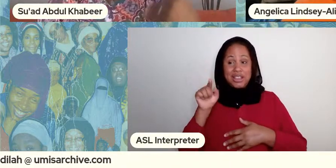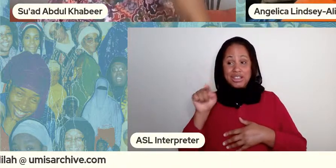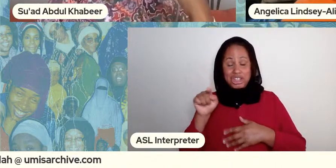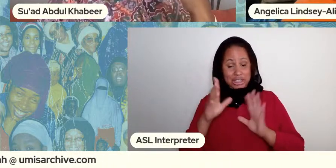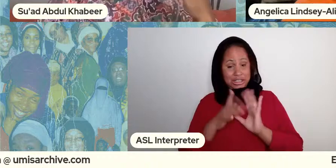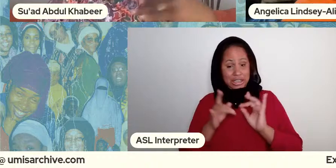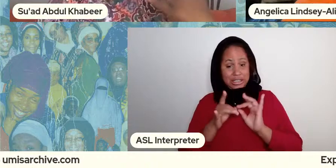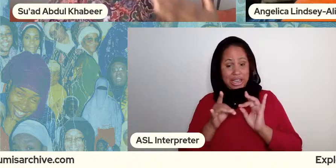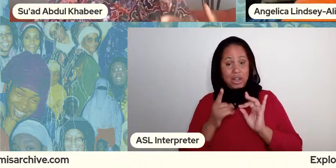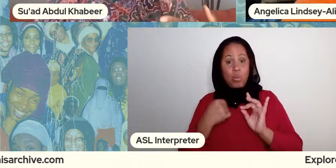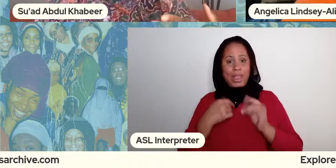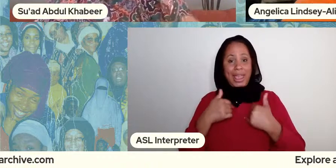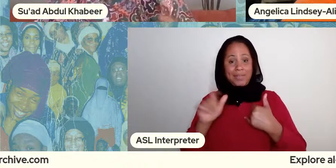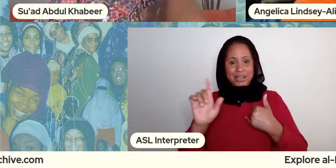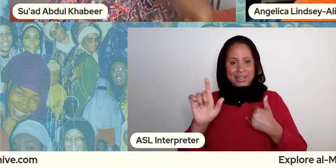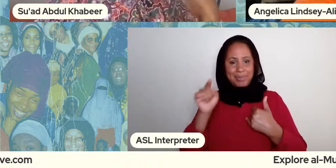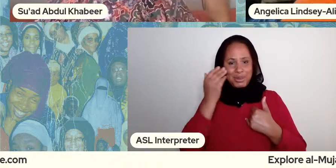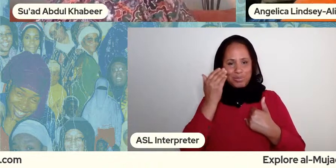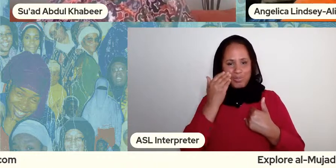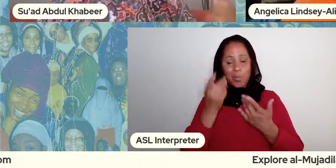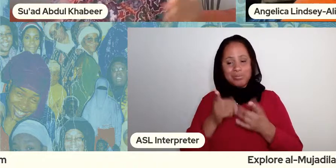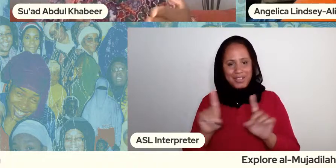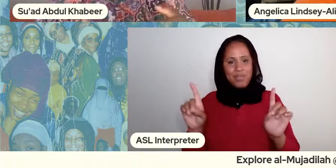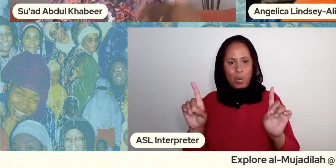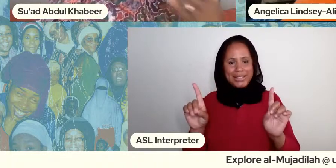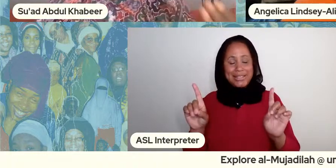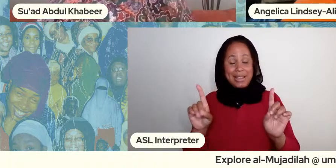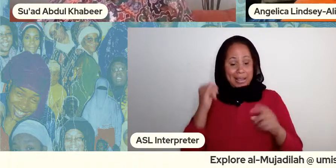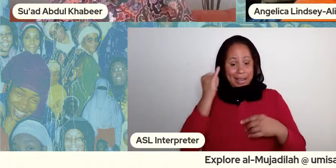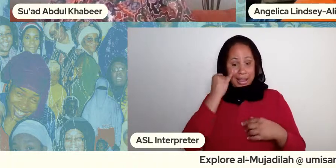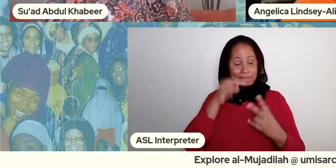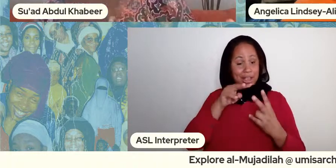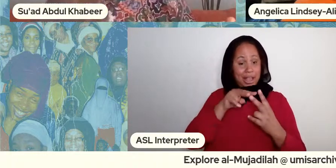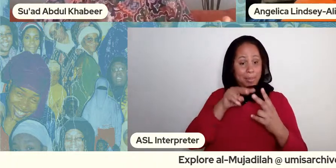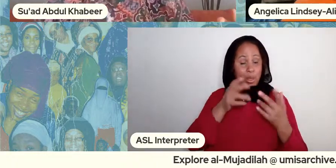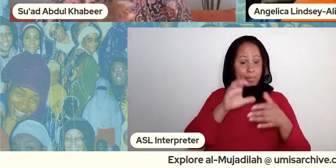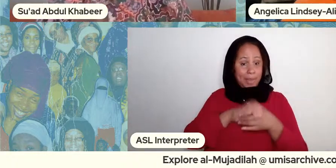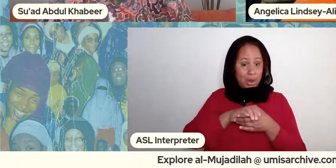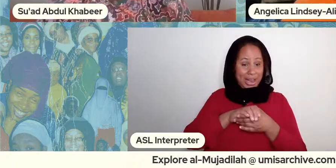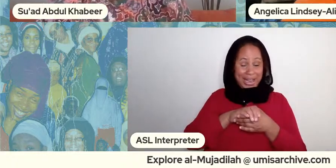we're like divorced right so a couple is married you get divorced you can always you can reconcile